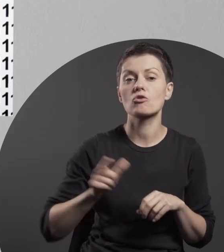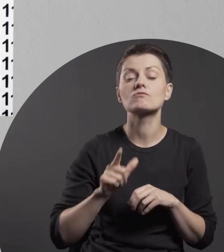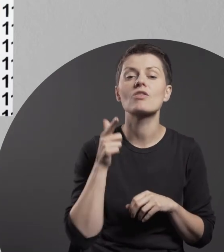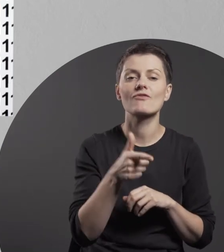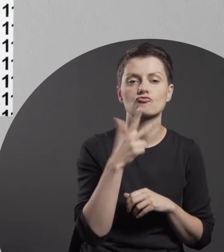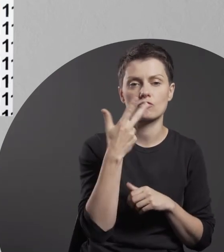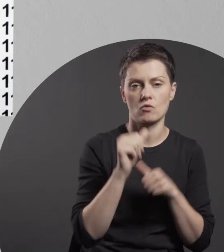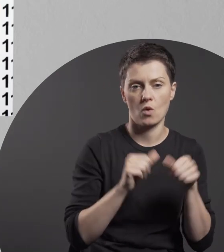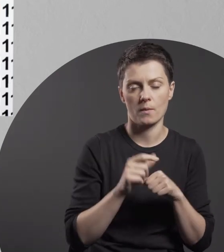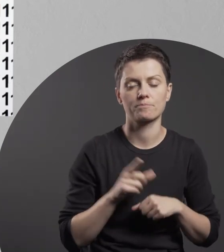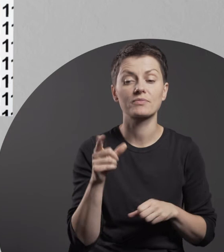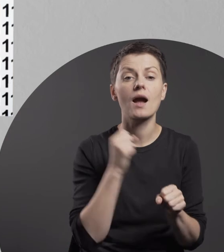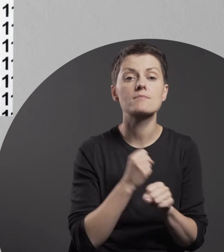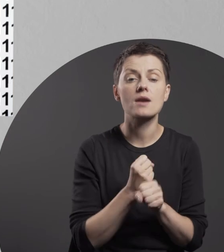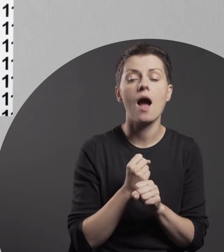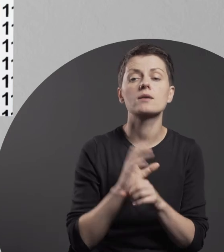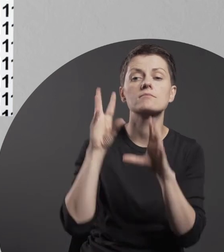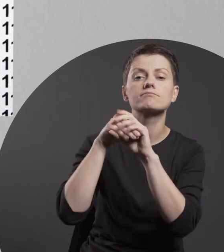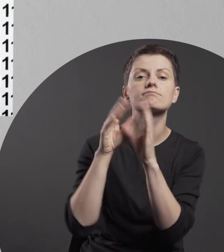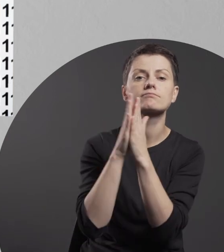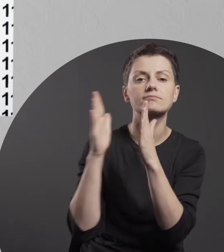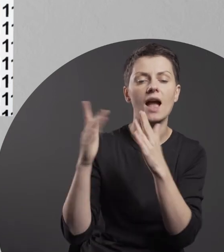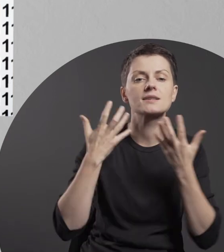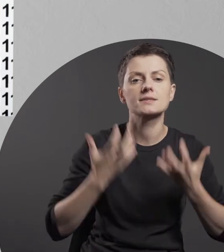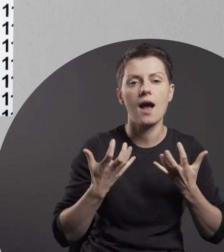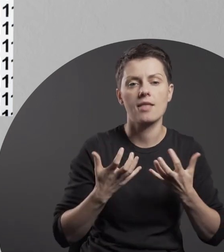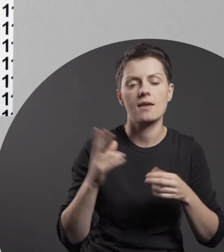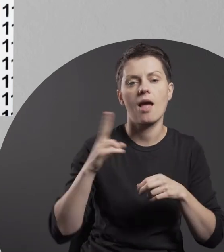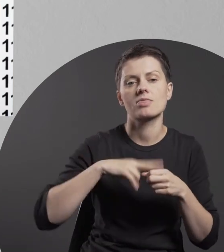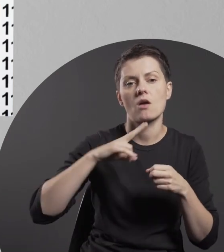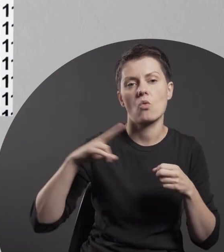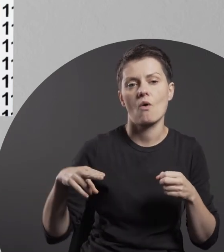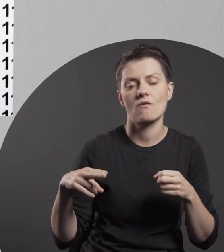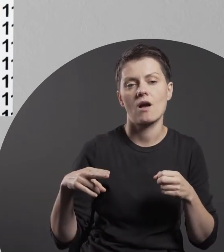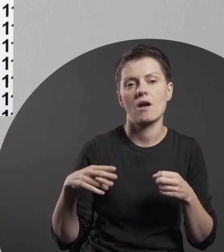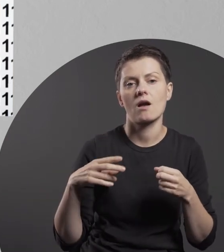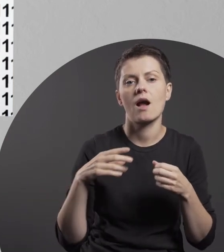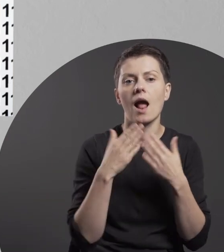The work is part of the collection of the Zachęta National Gallery of Art.